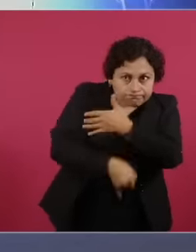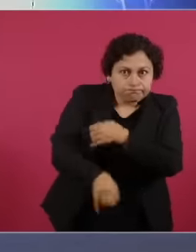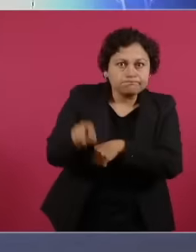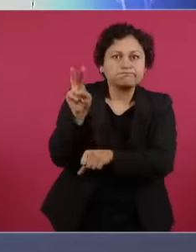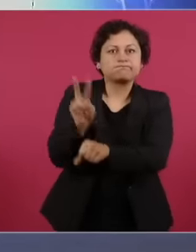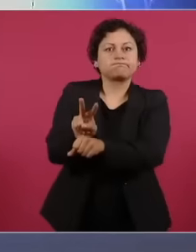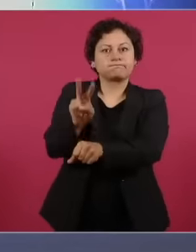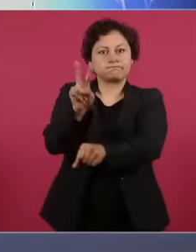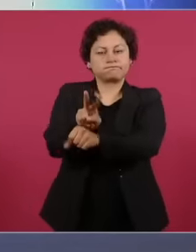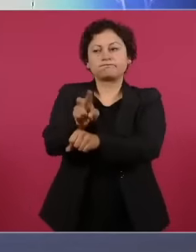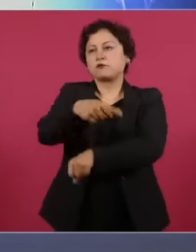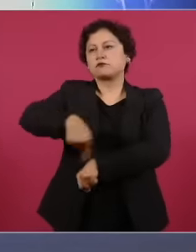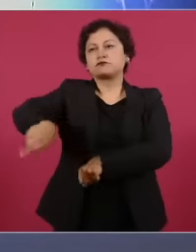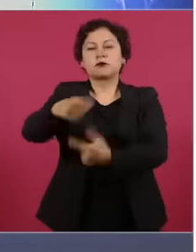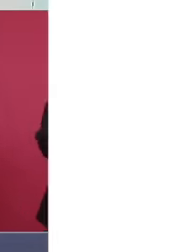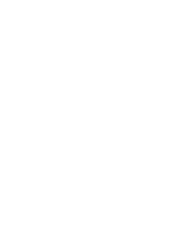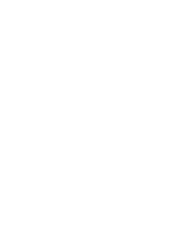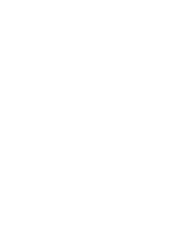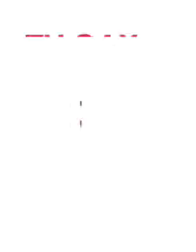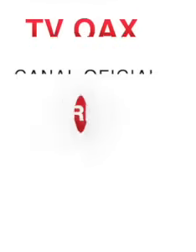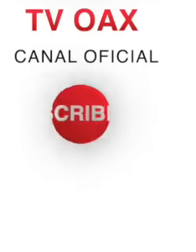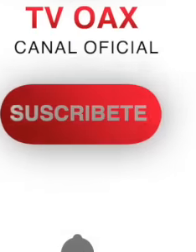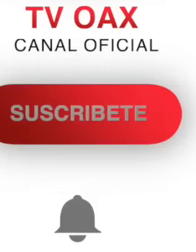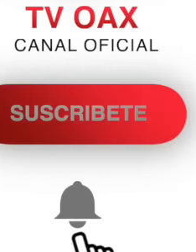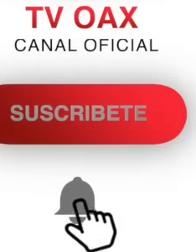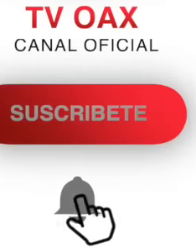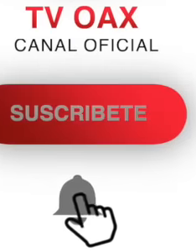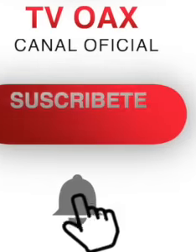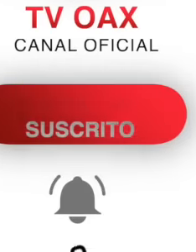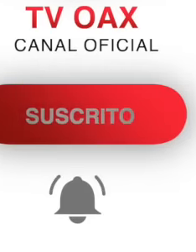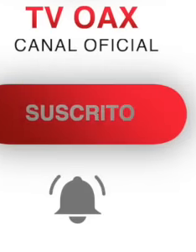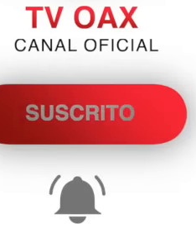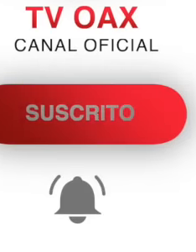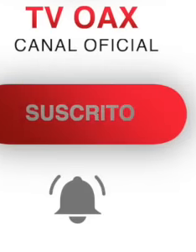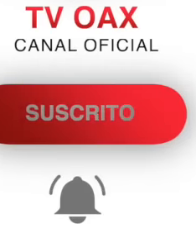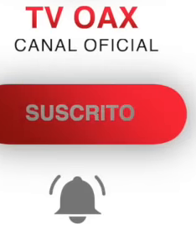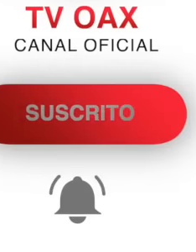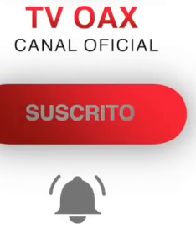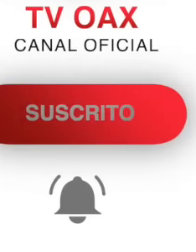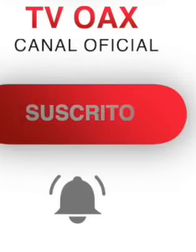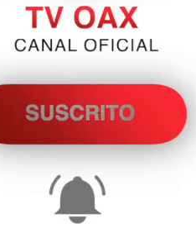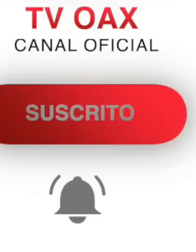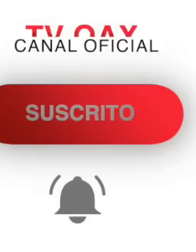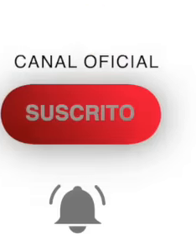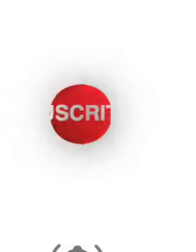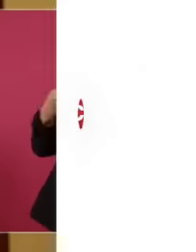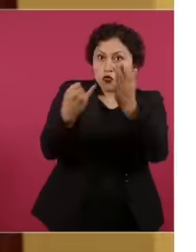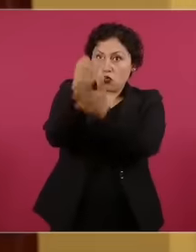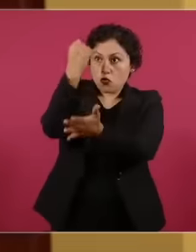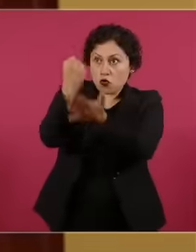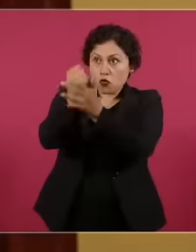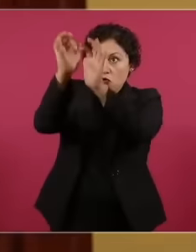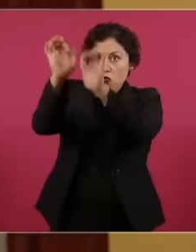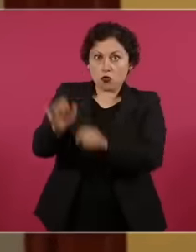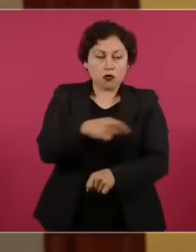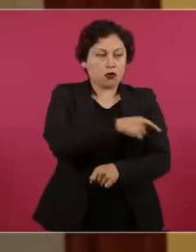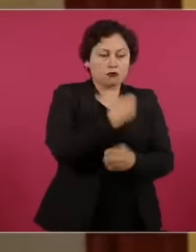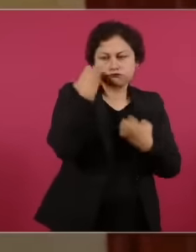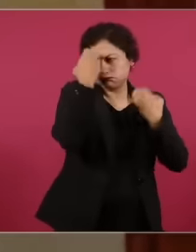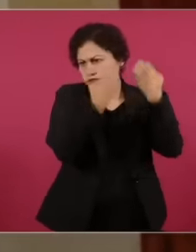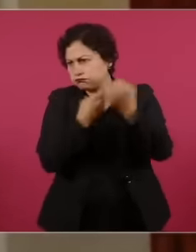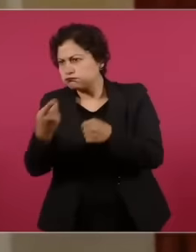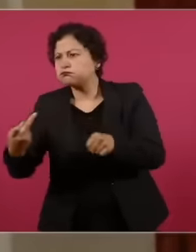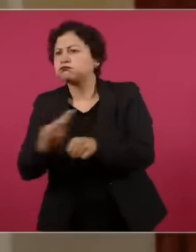any judge, including whether its resolutions are in accordance with the law. it will receive complaints from